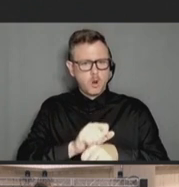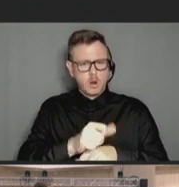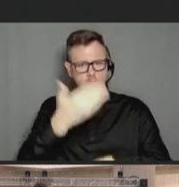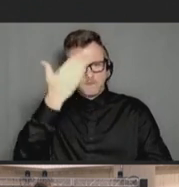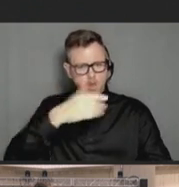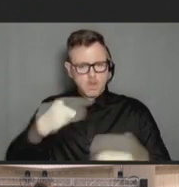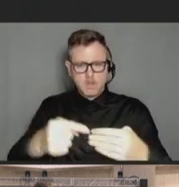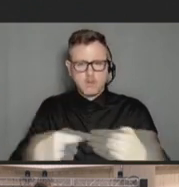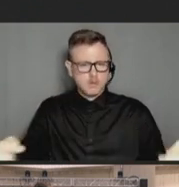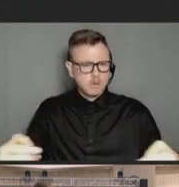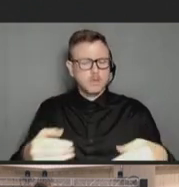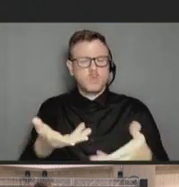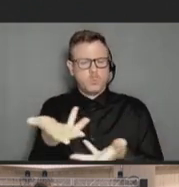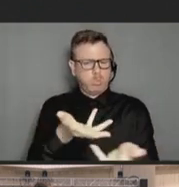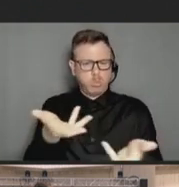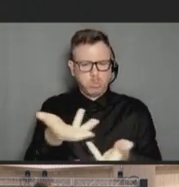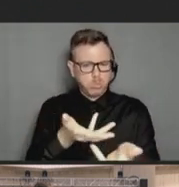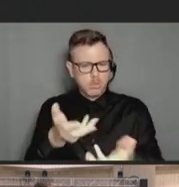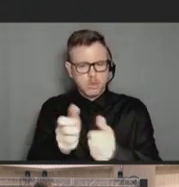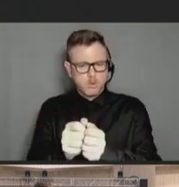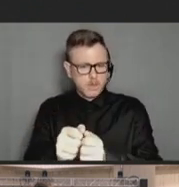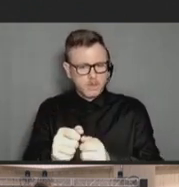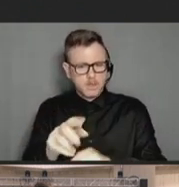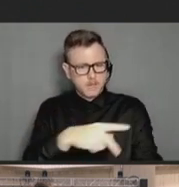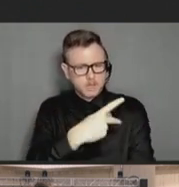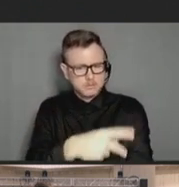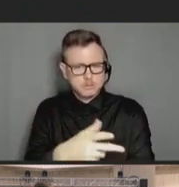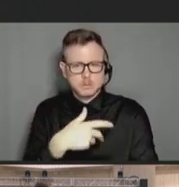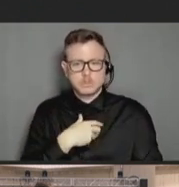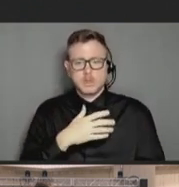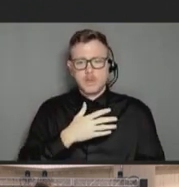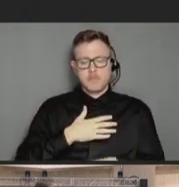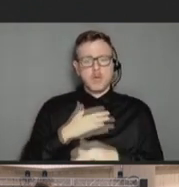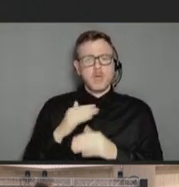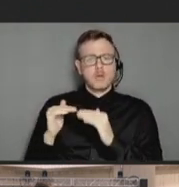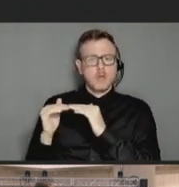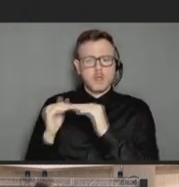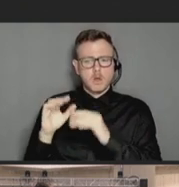And I can tell you just from dealing with, you know, my colleagues at OHSU that a lot